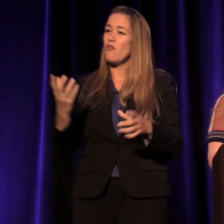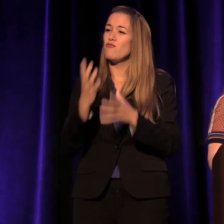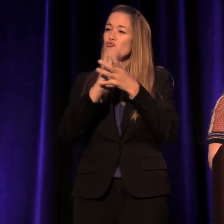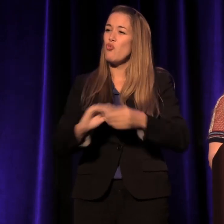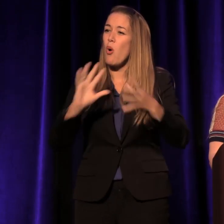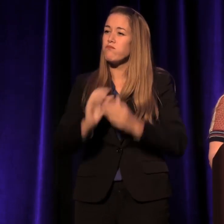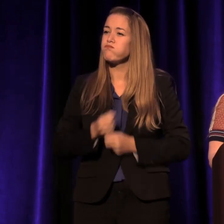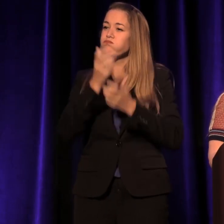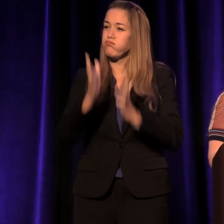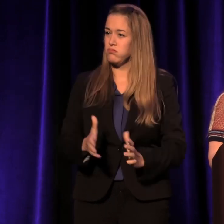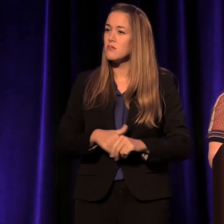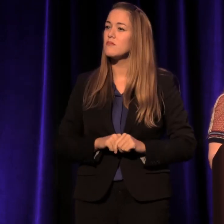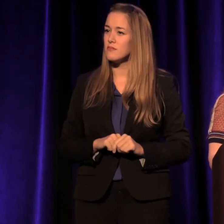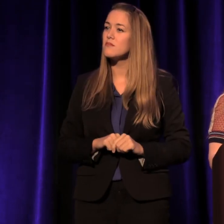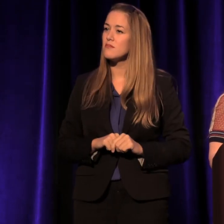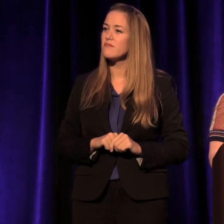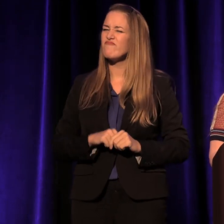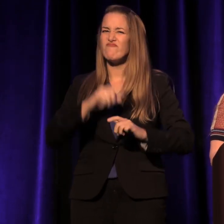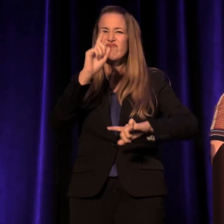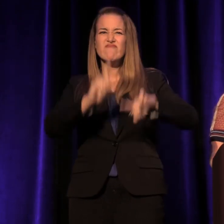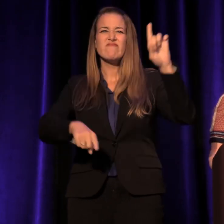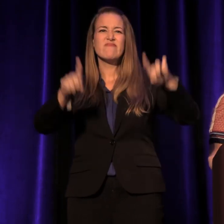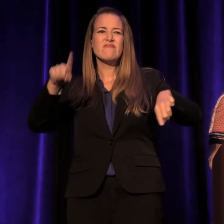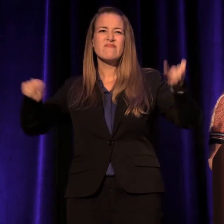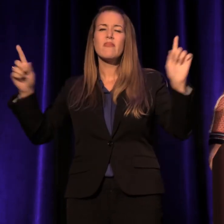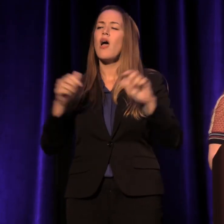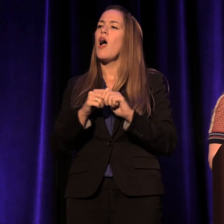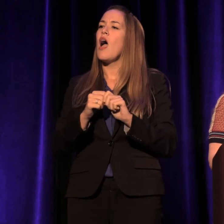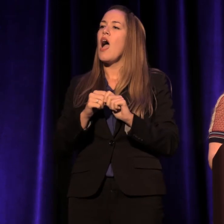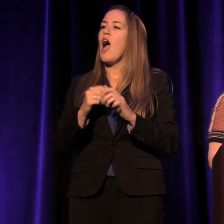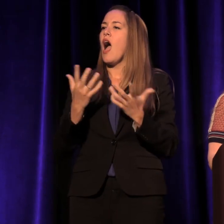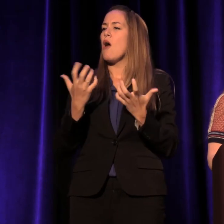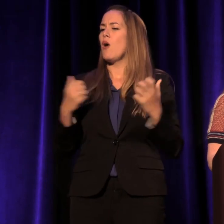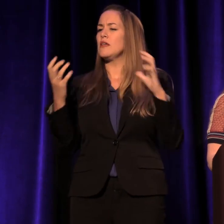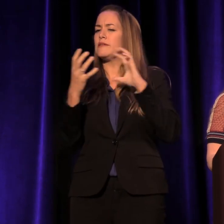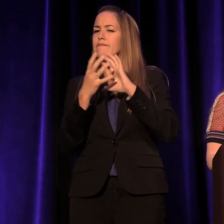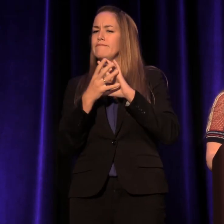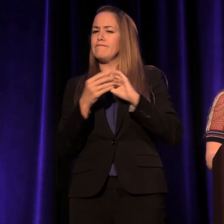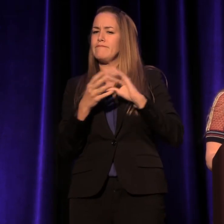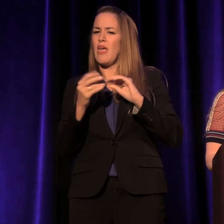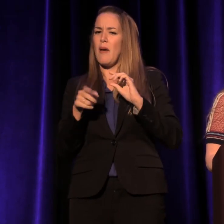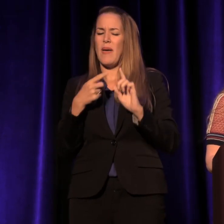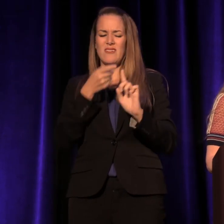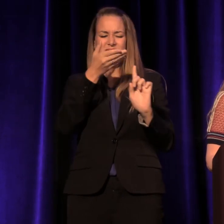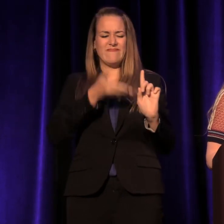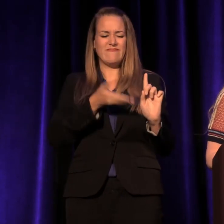and I want to talk about storytellers we don't ordinarily look at